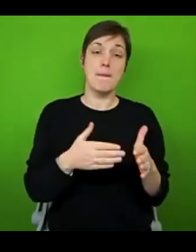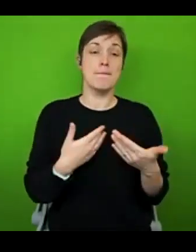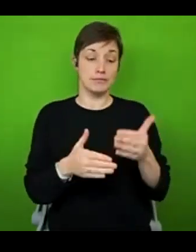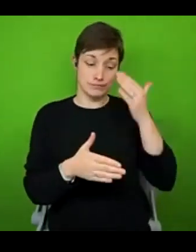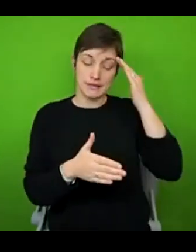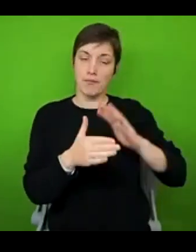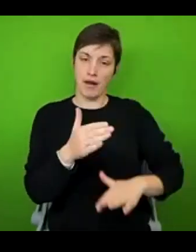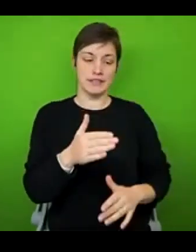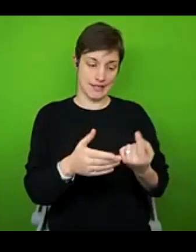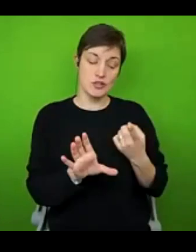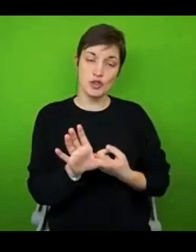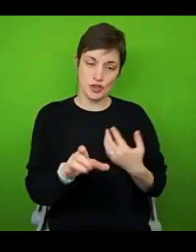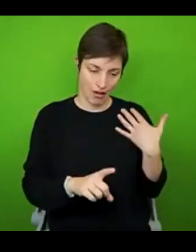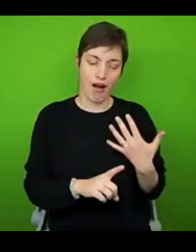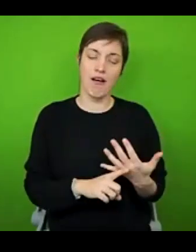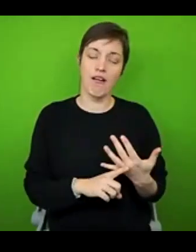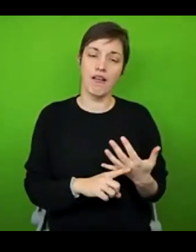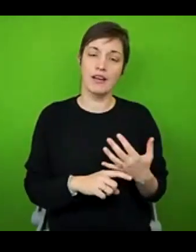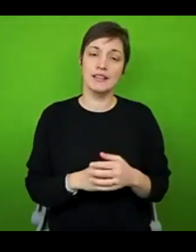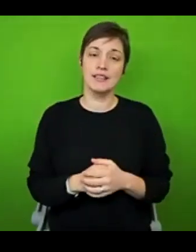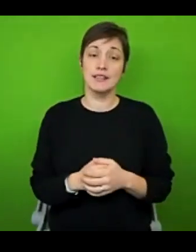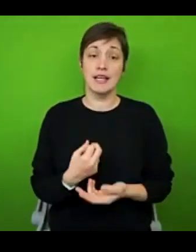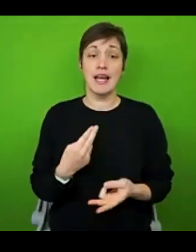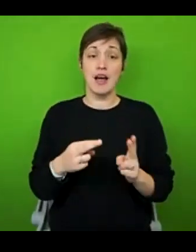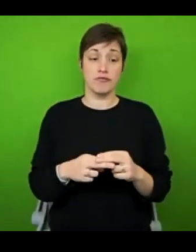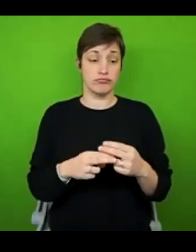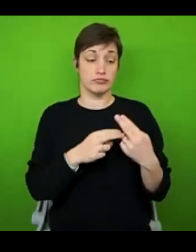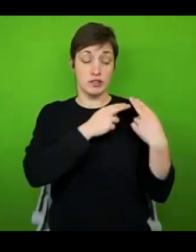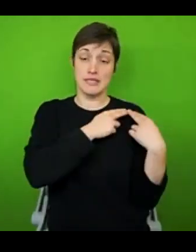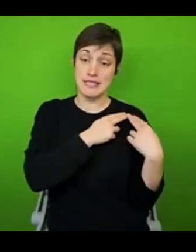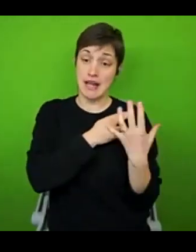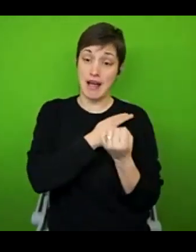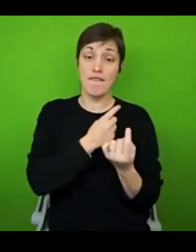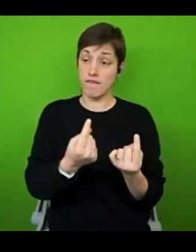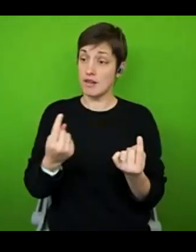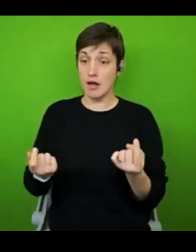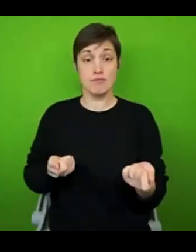And if you have any kind of responsibilities like those, and you're managing that alongside chronic illness and